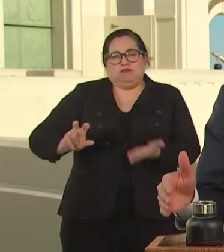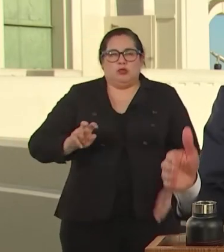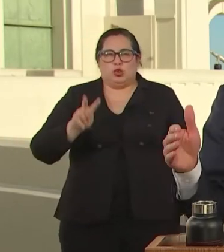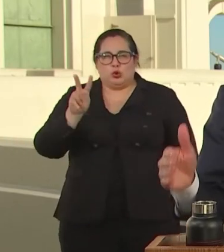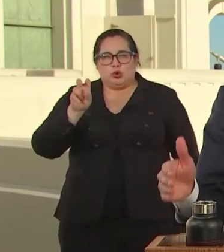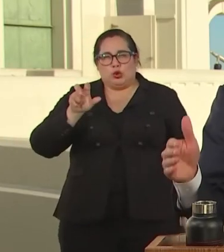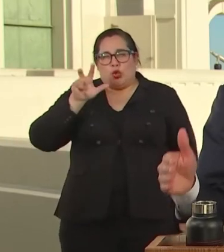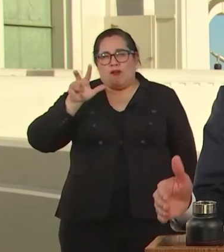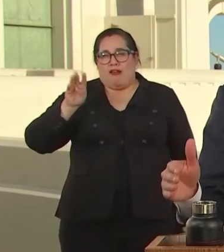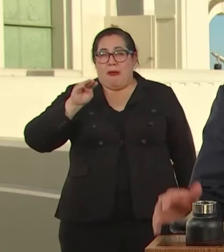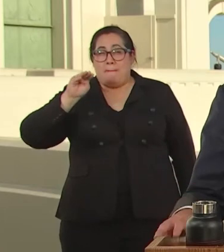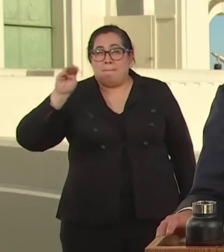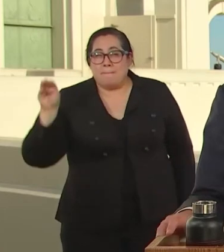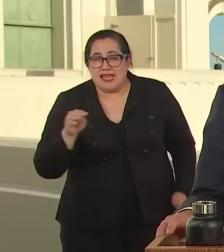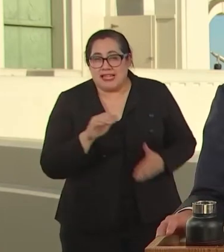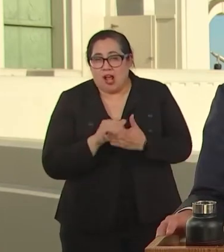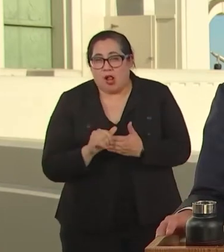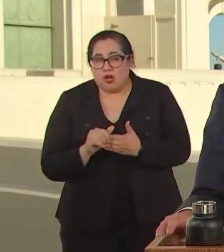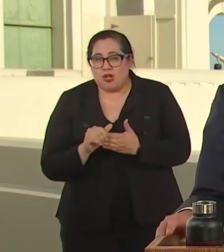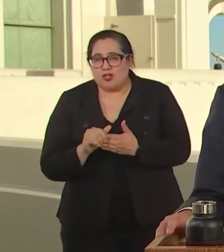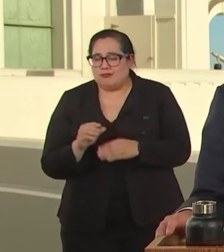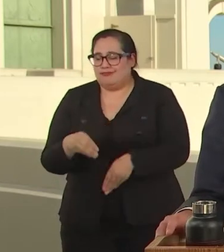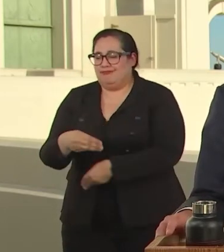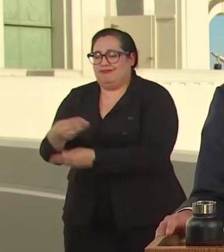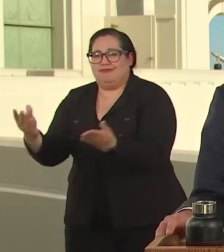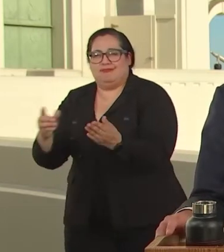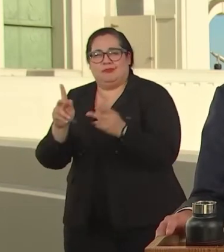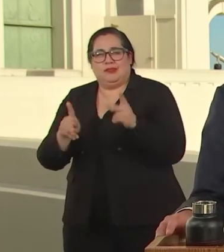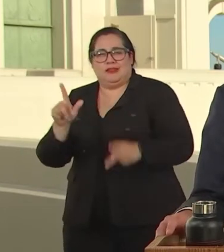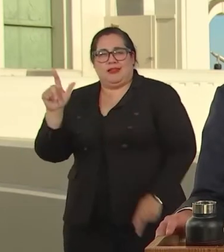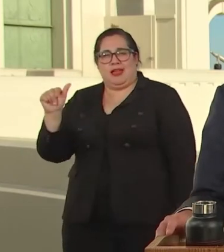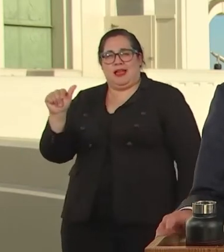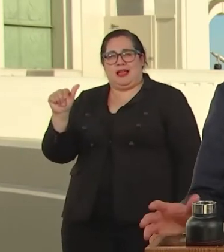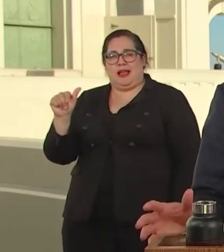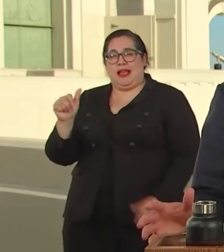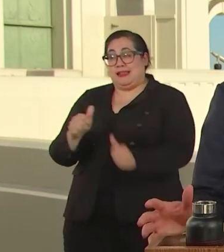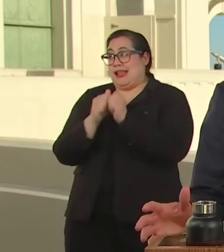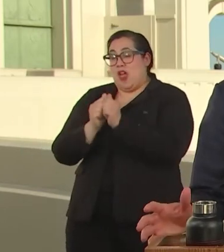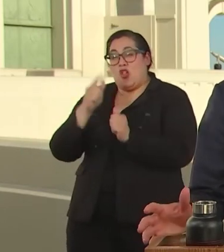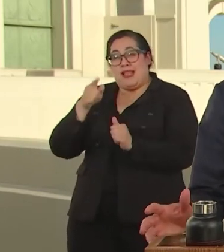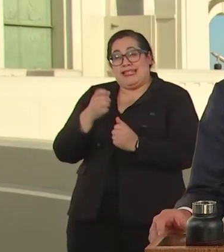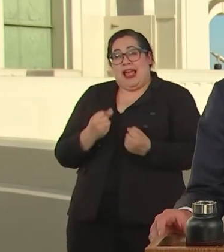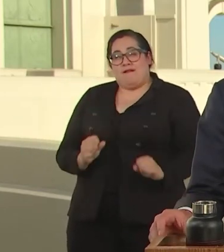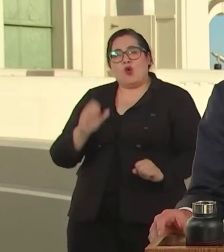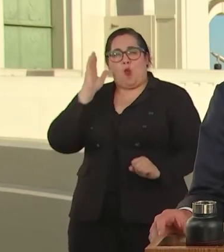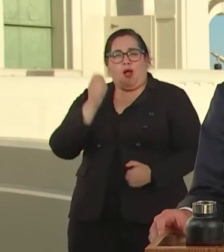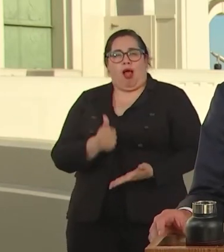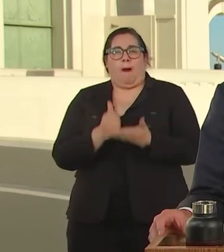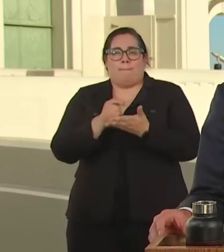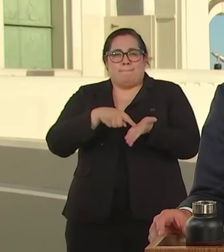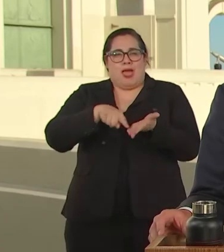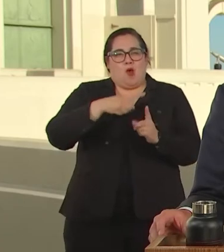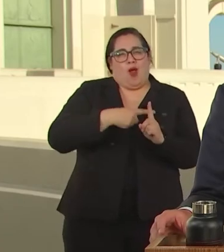THE HANDS OF ANGELINOS. TOGETHER THESE EFFORTS WILL HELP PAY THE RENT OF NEARLY 100,000 HOUSEHOLD THAT'S